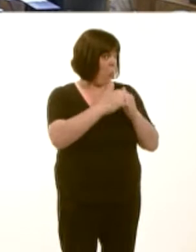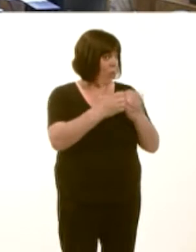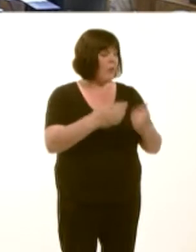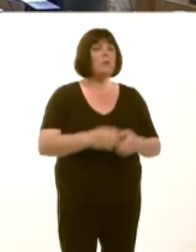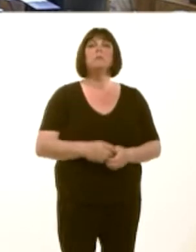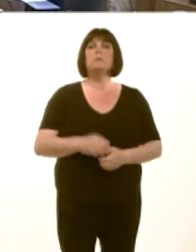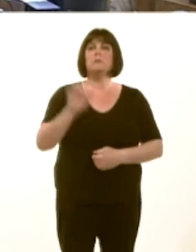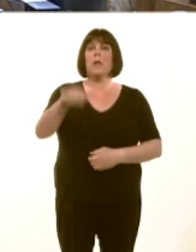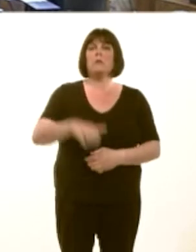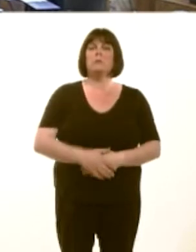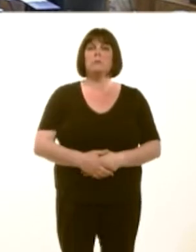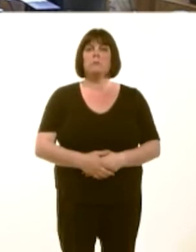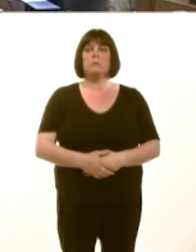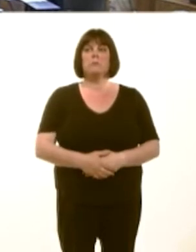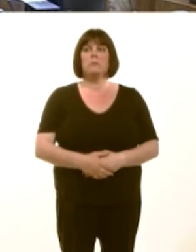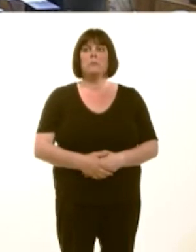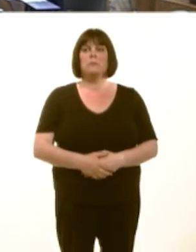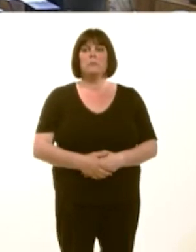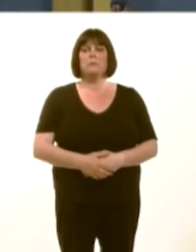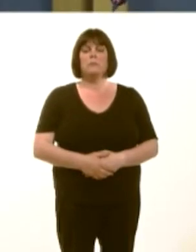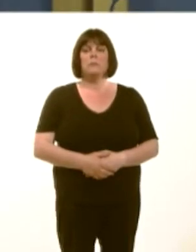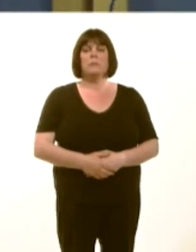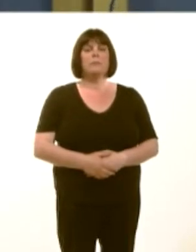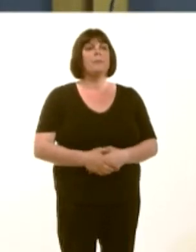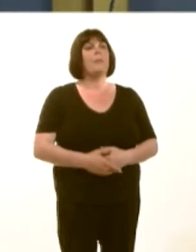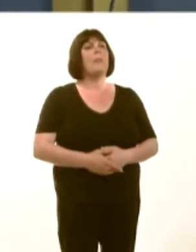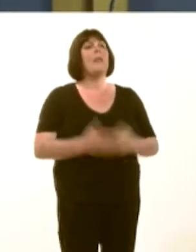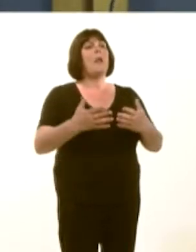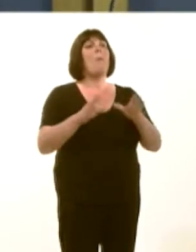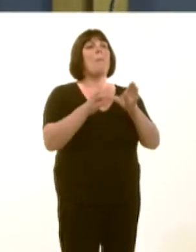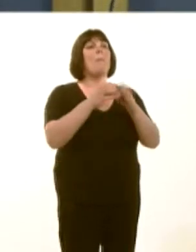Y Llywydd / The Presiding Officer: We now move to questions from the party leaders,